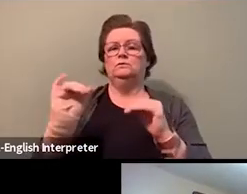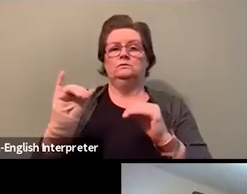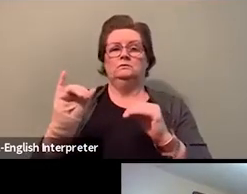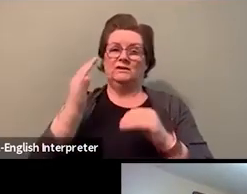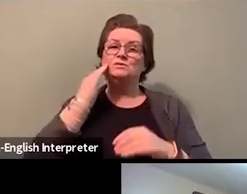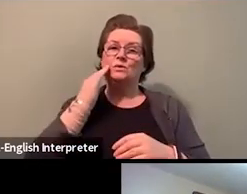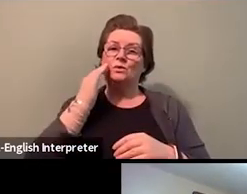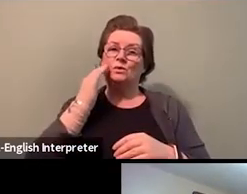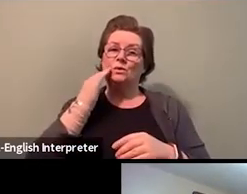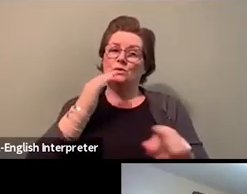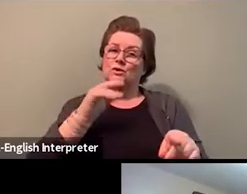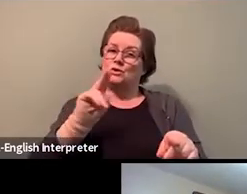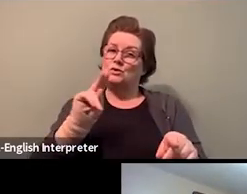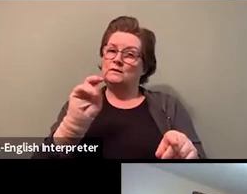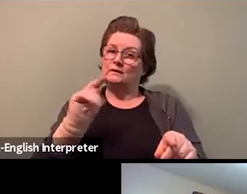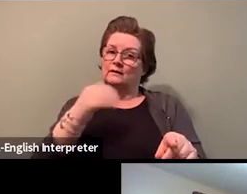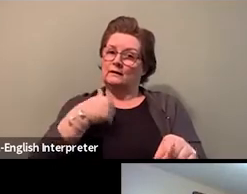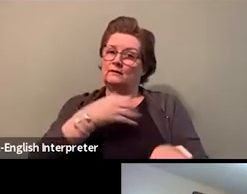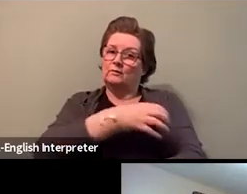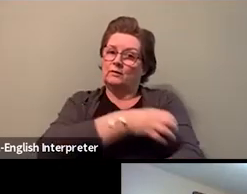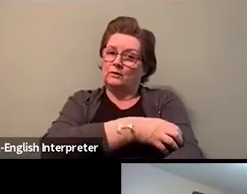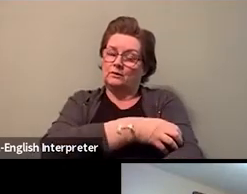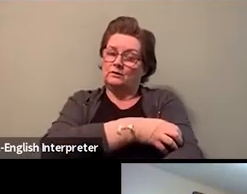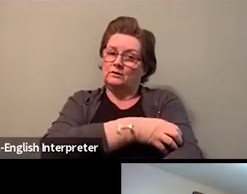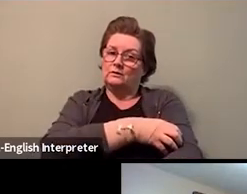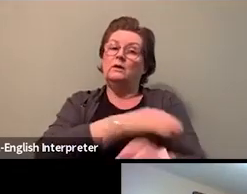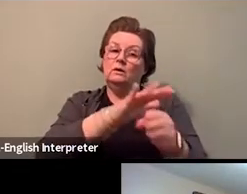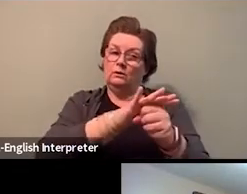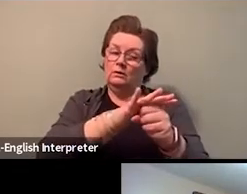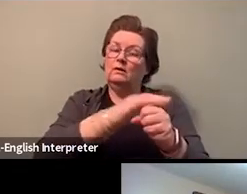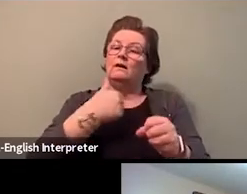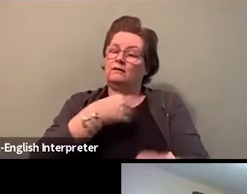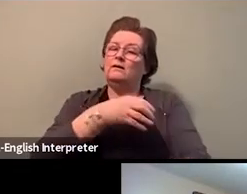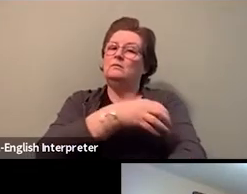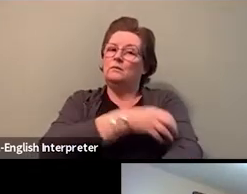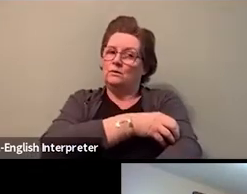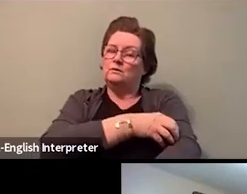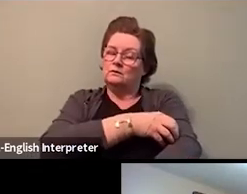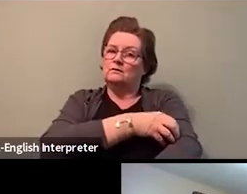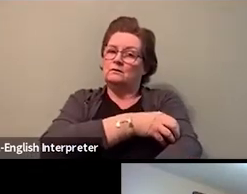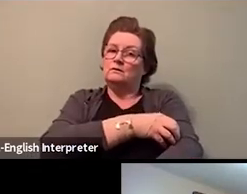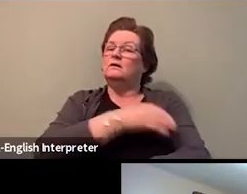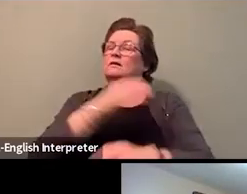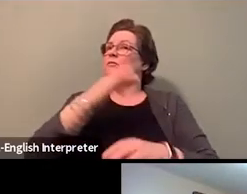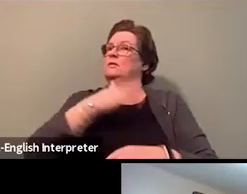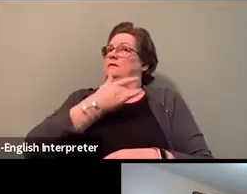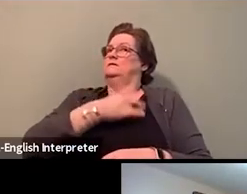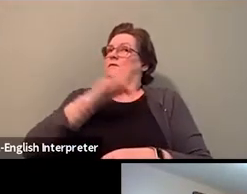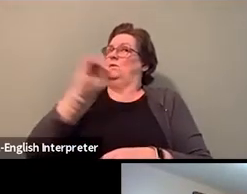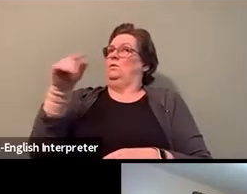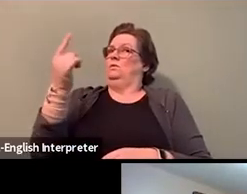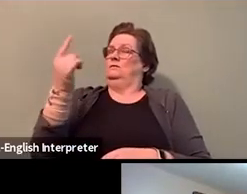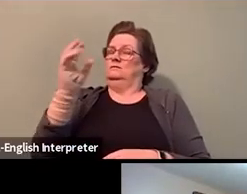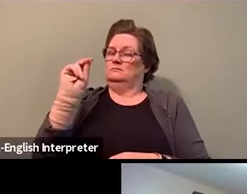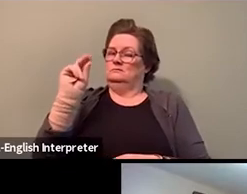and the provincial level and at the local level. And that members primarily experienced our union